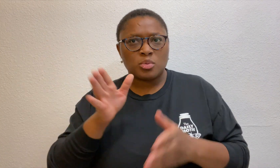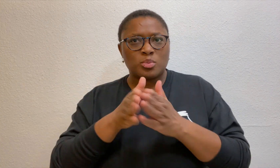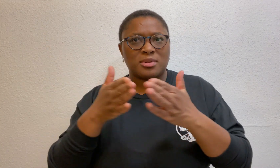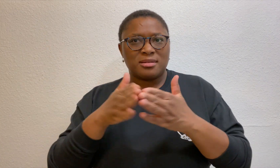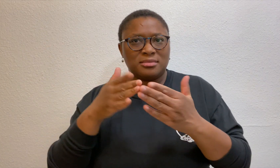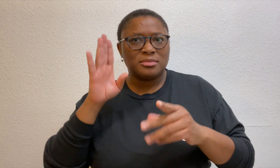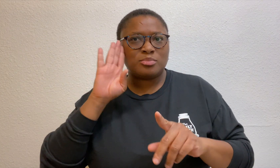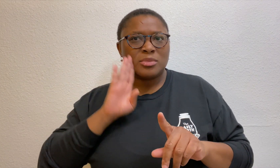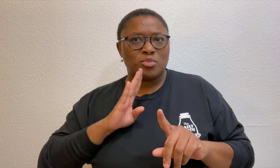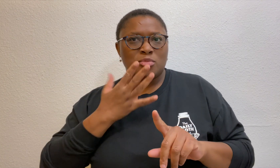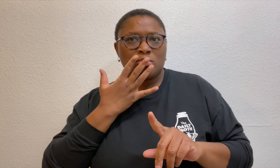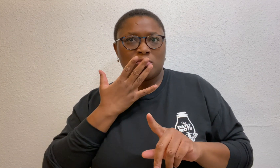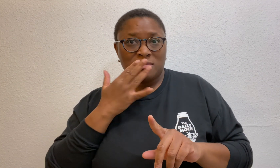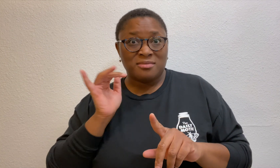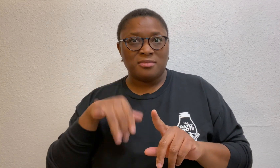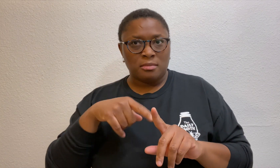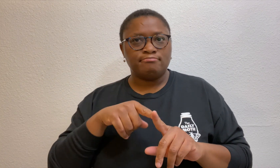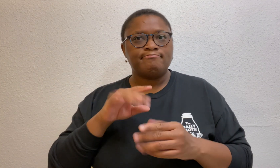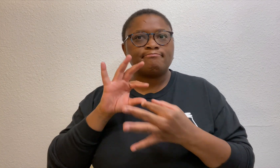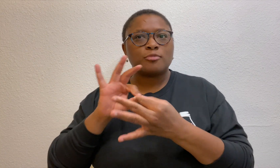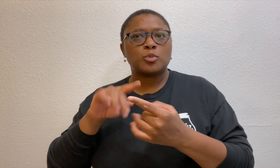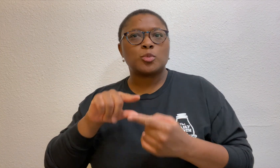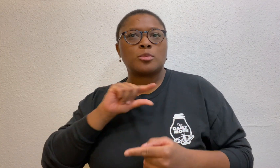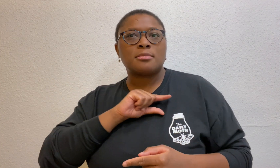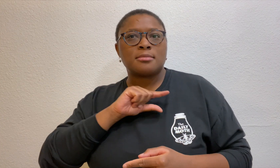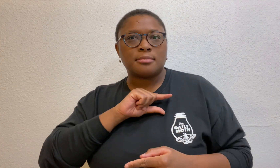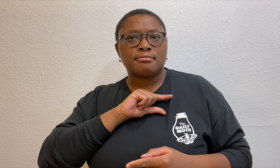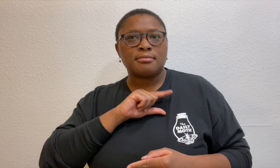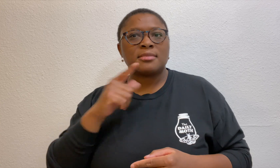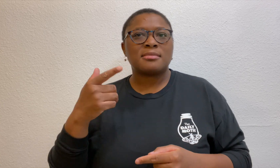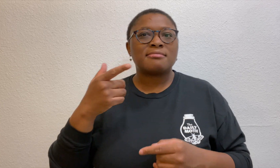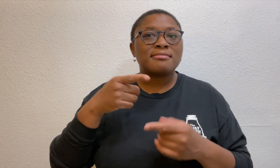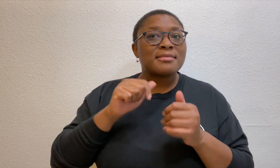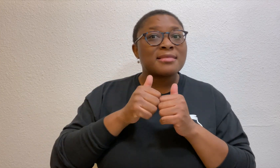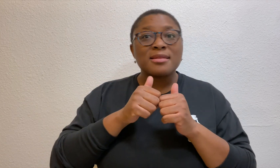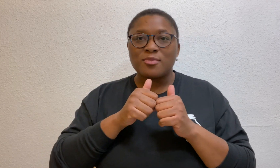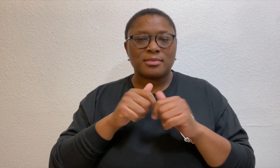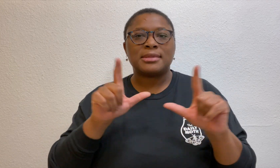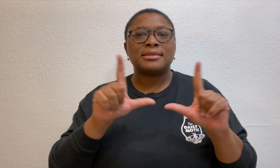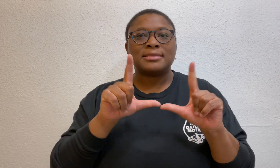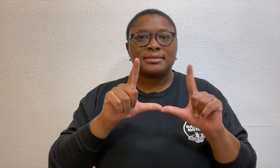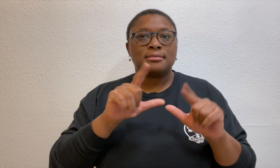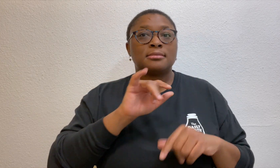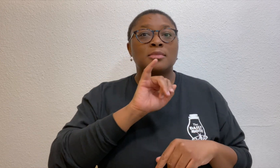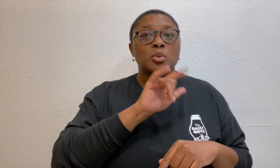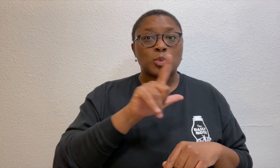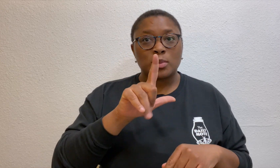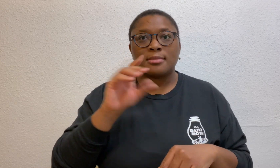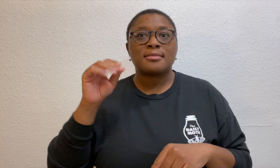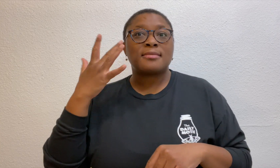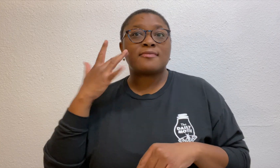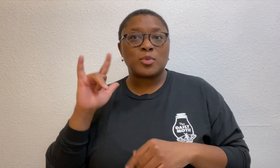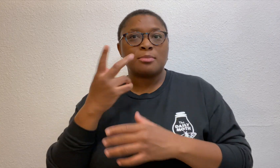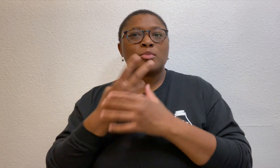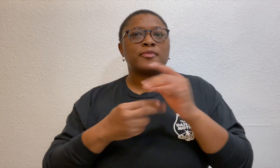they found a brown-colored wallet that belonged to Grant. There were drivers licenses for both California and Illinois but